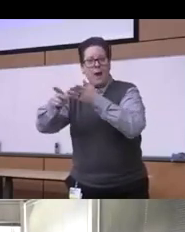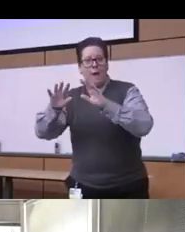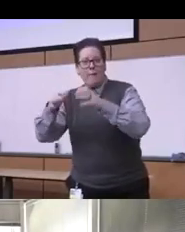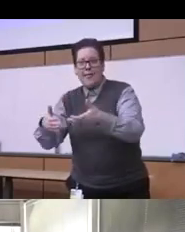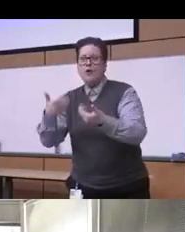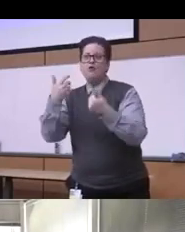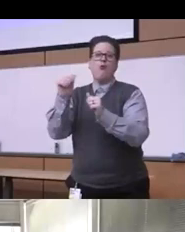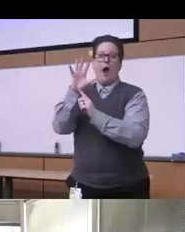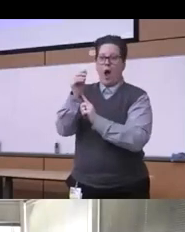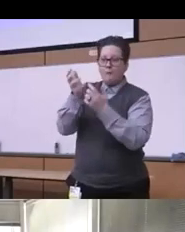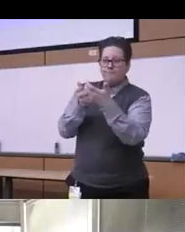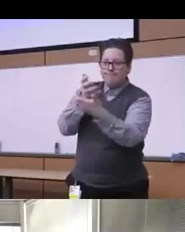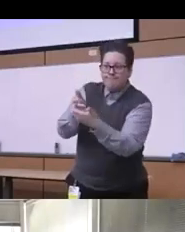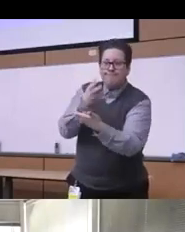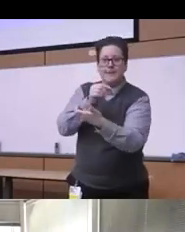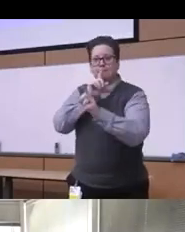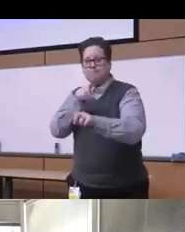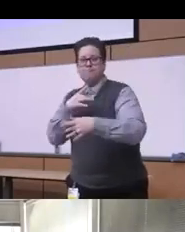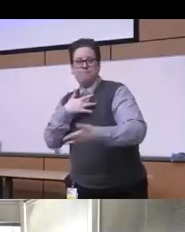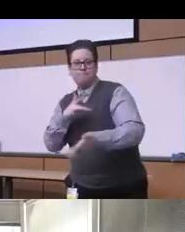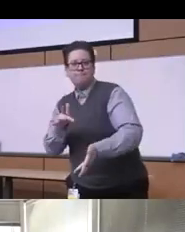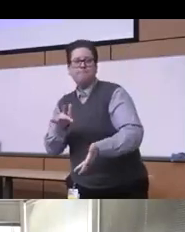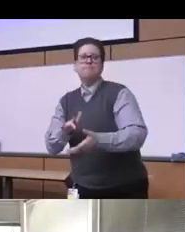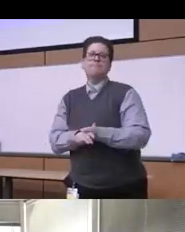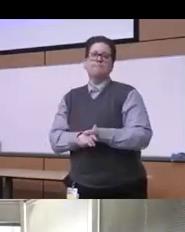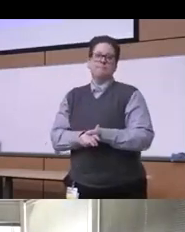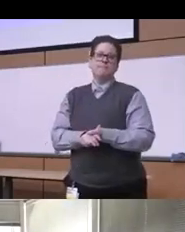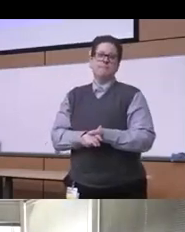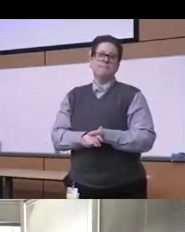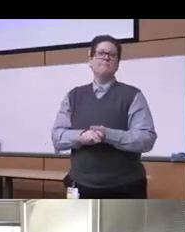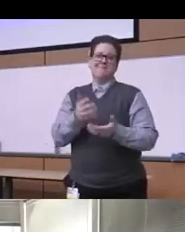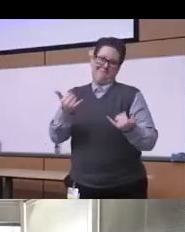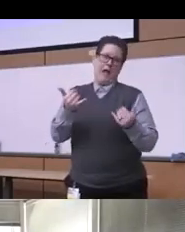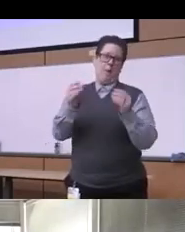responsive sud care you know we're doing a lot of our training programs now in addiction Psychiatry